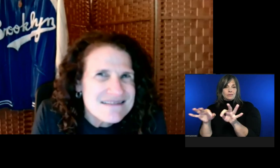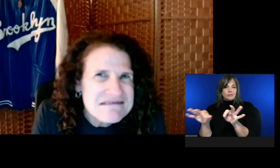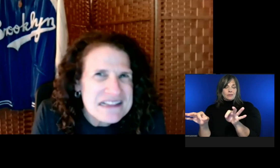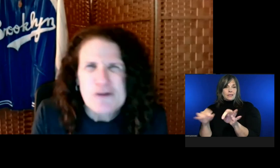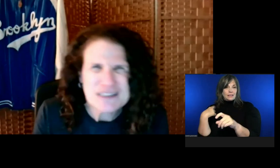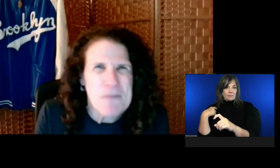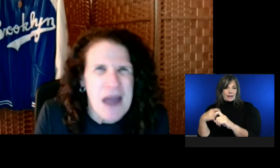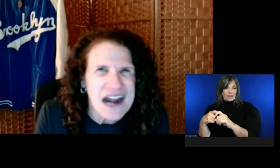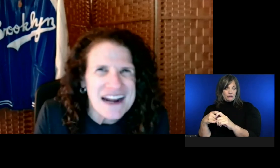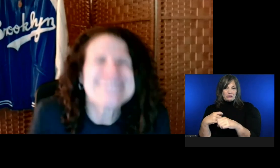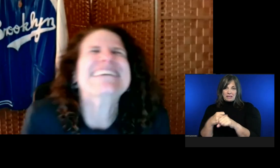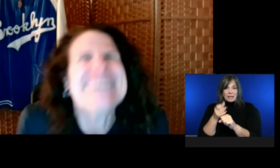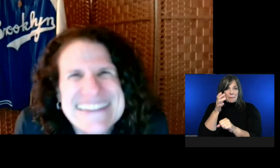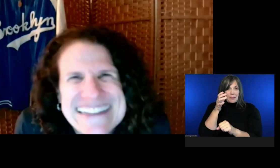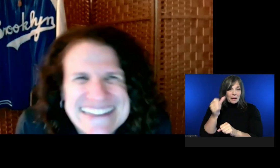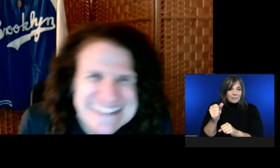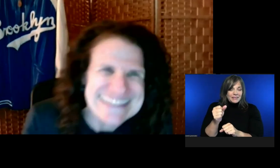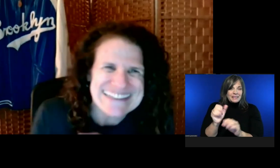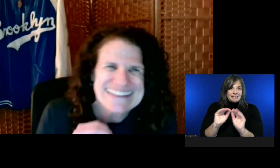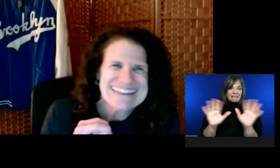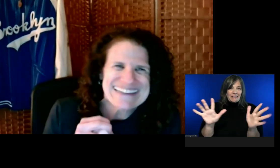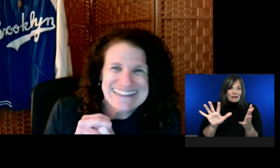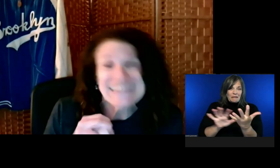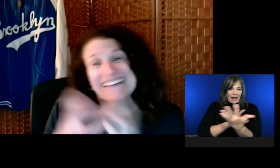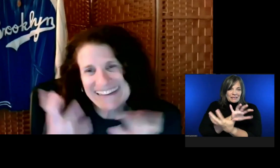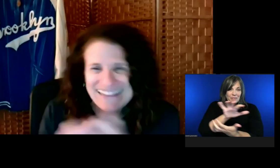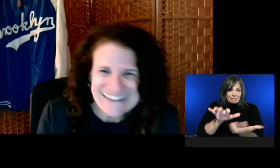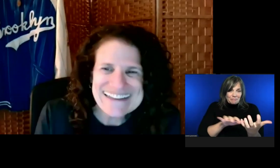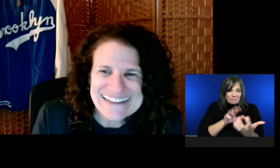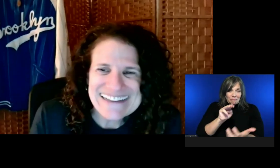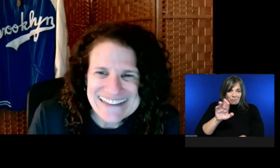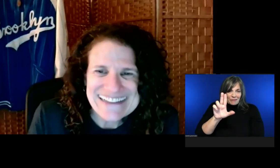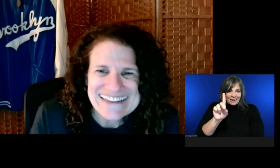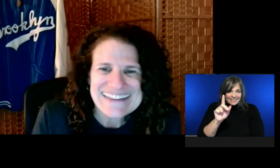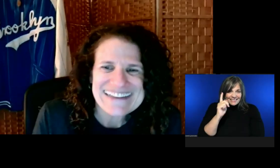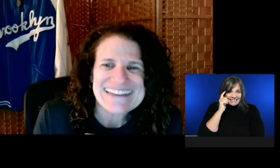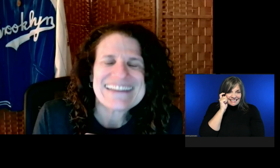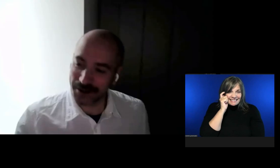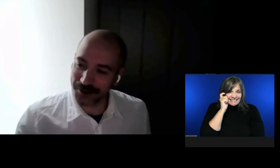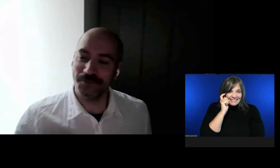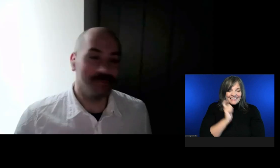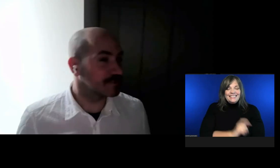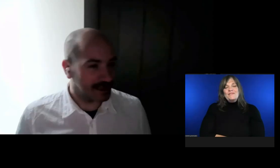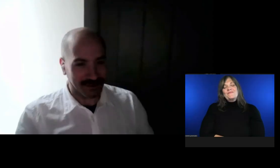I hope that makes sense. Clear as mud? Meryl, thank you.